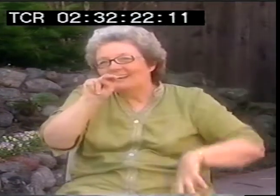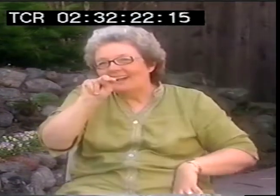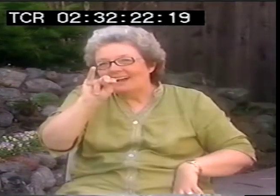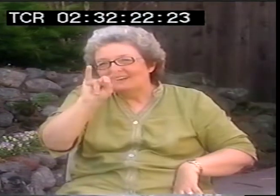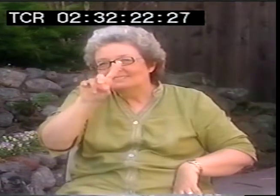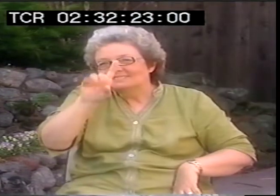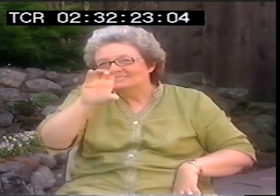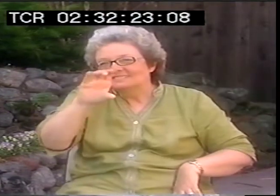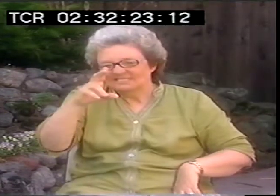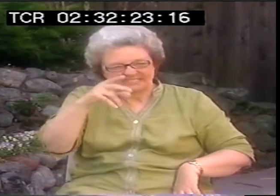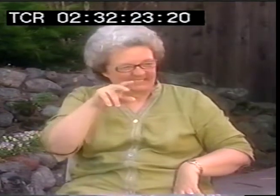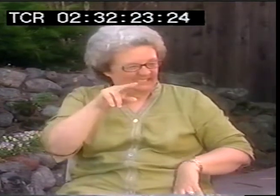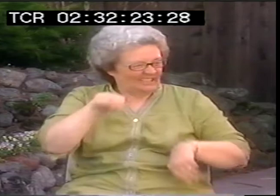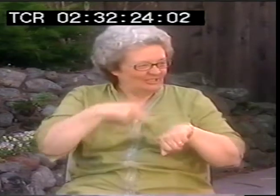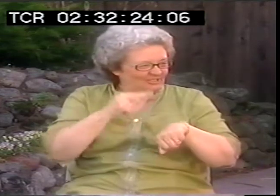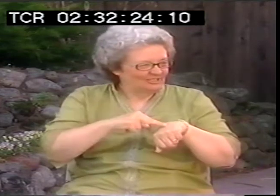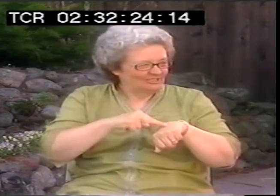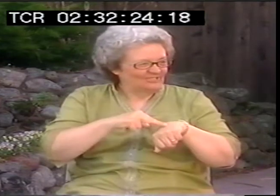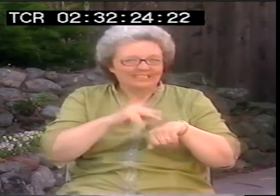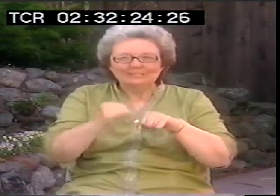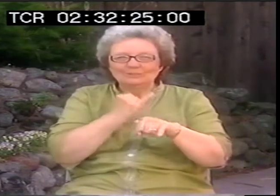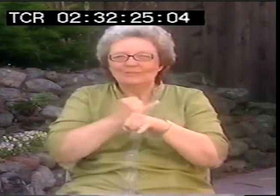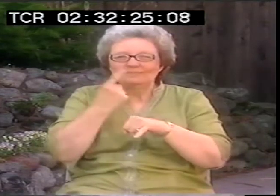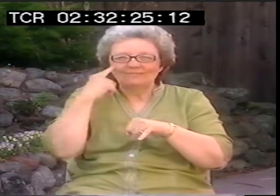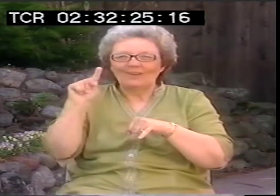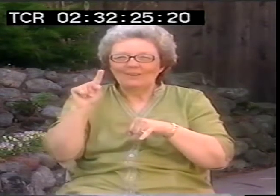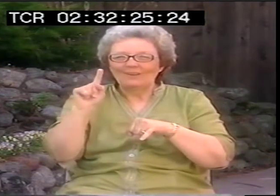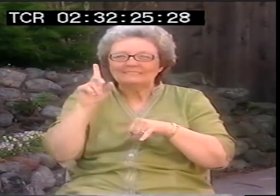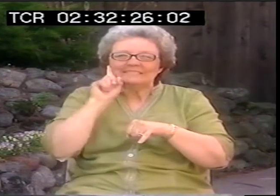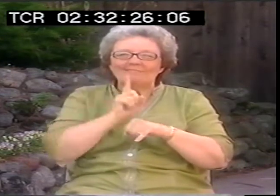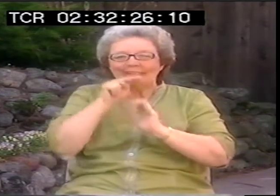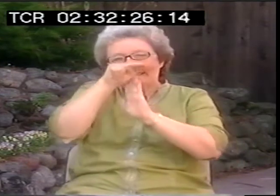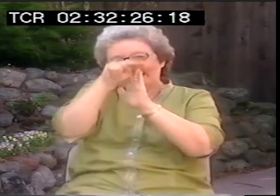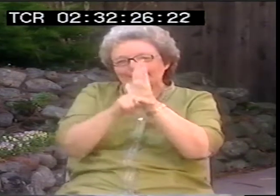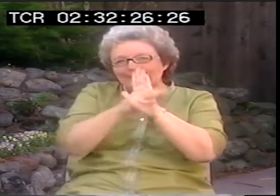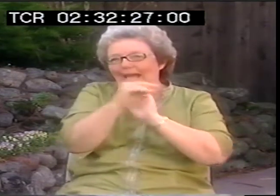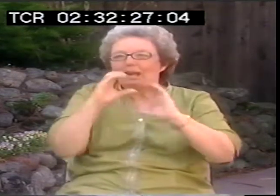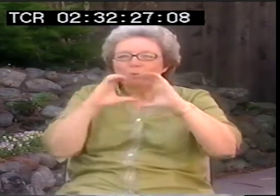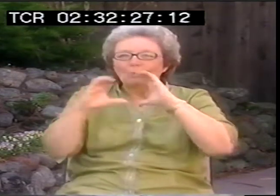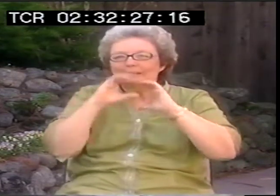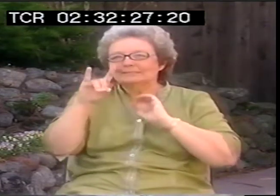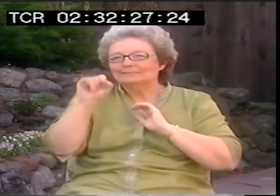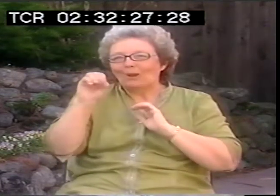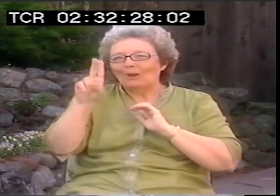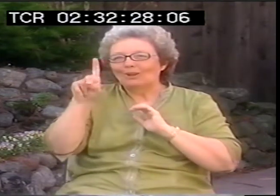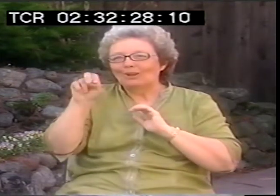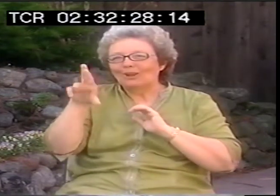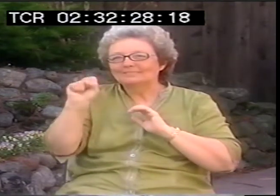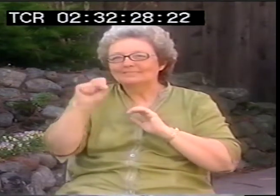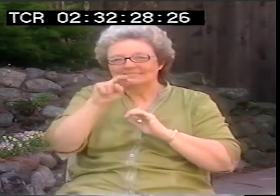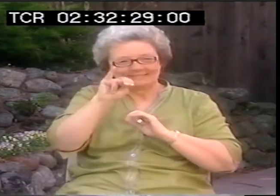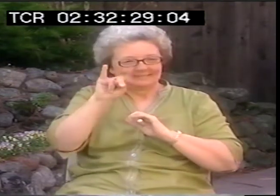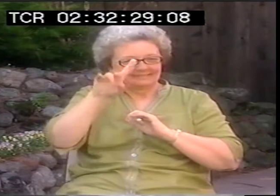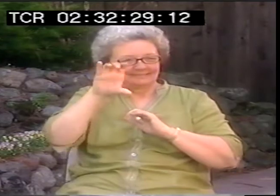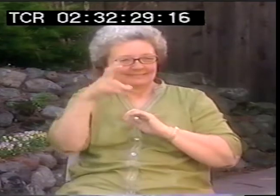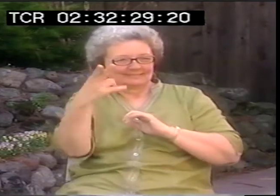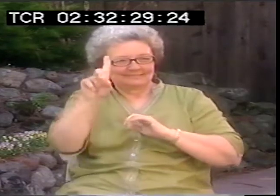It's difficult. I think the National Institute for Deafness and Communication, something like that, they're